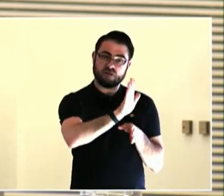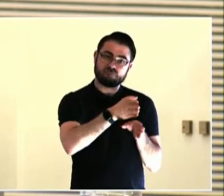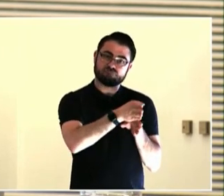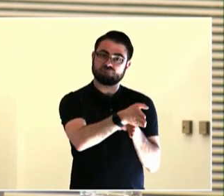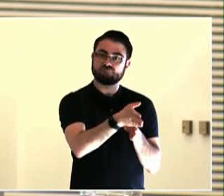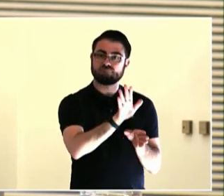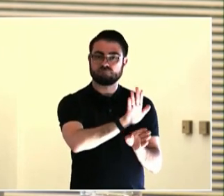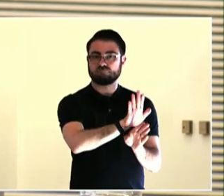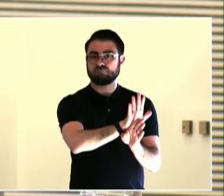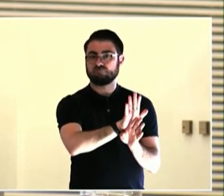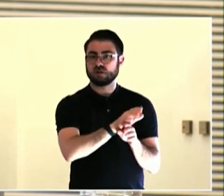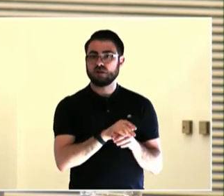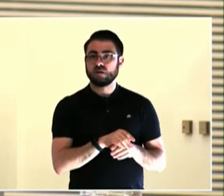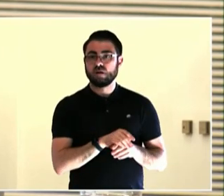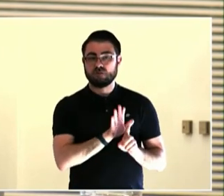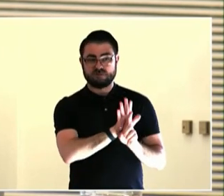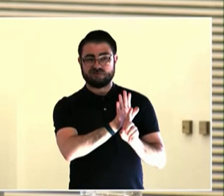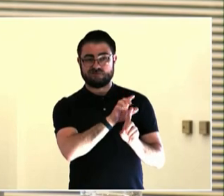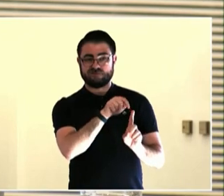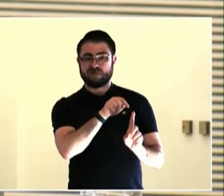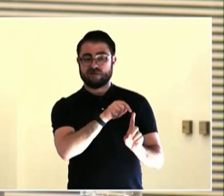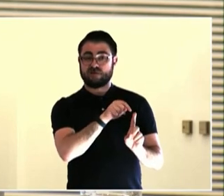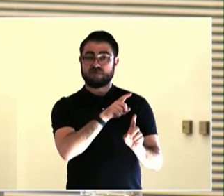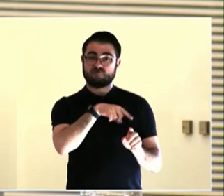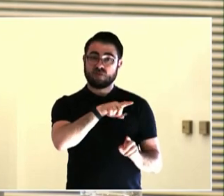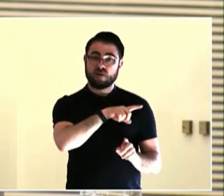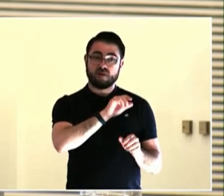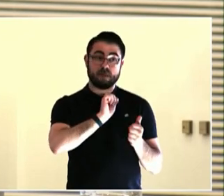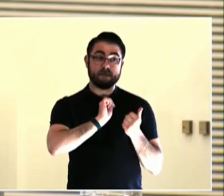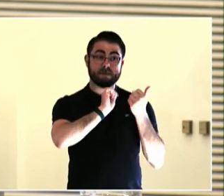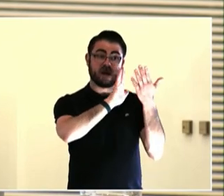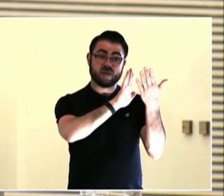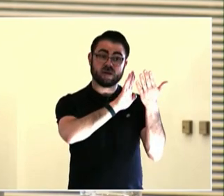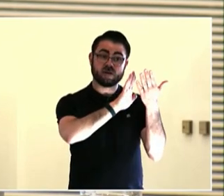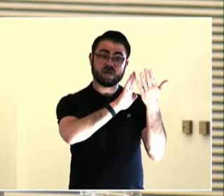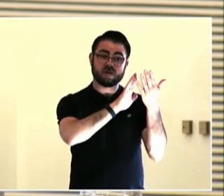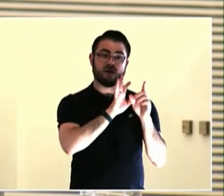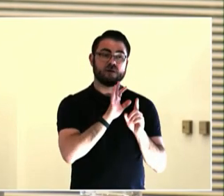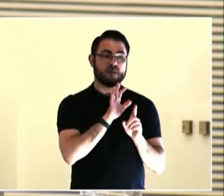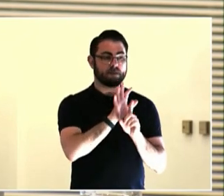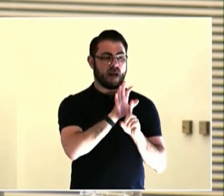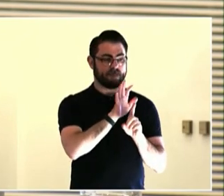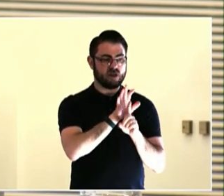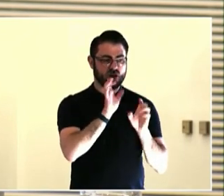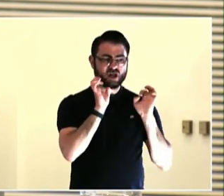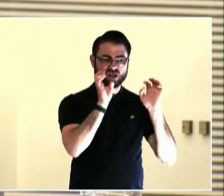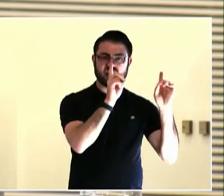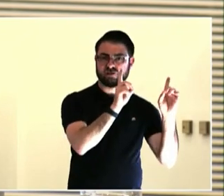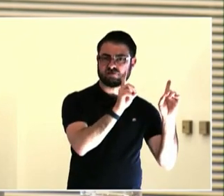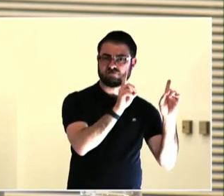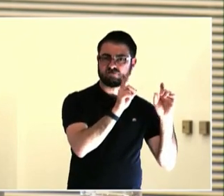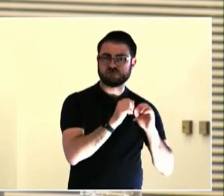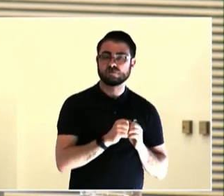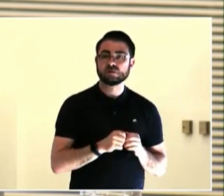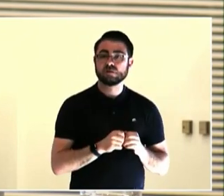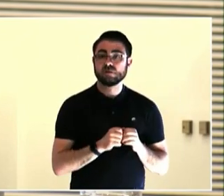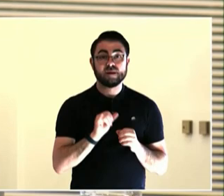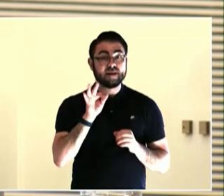let knowledge serve the city, which I think is beautiful and in what we is knowledge serving